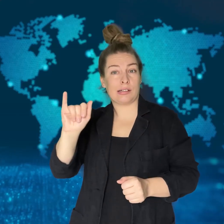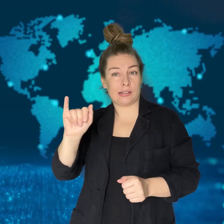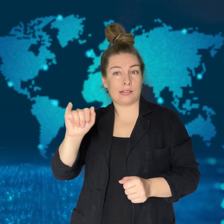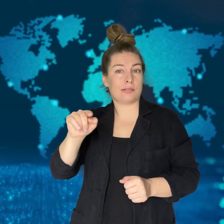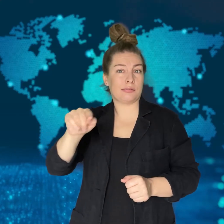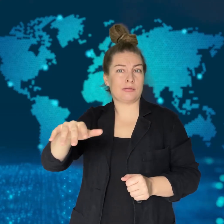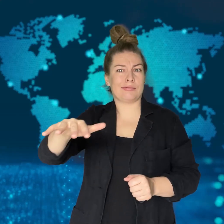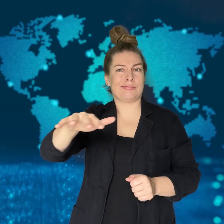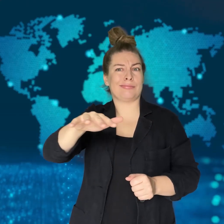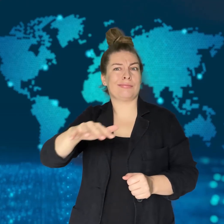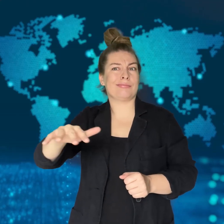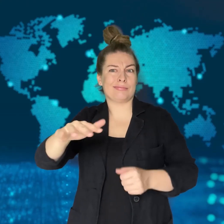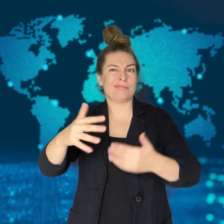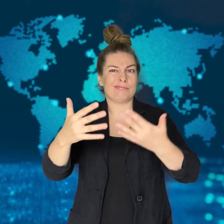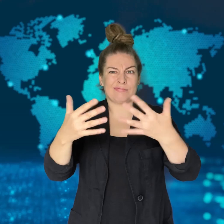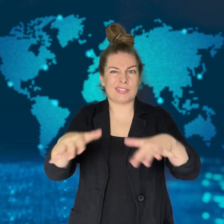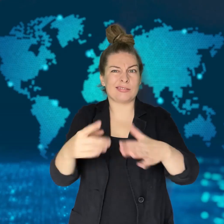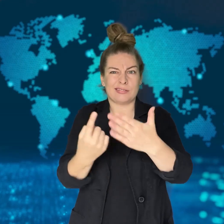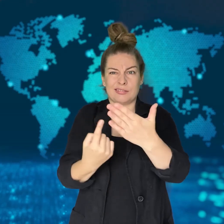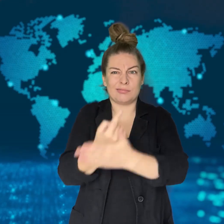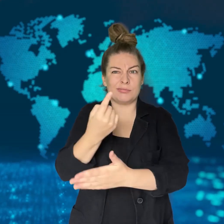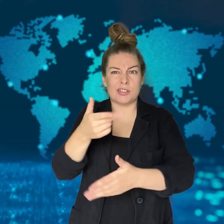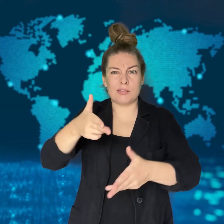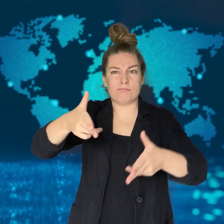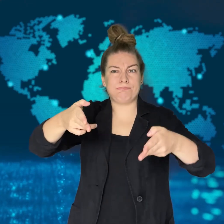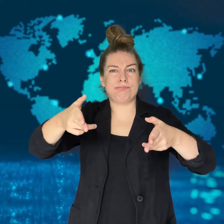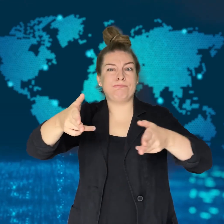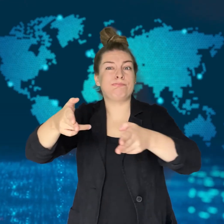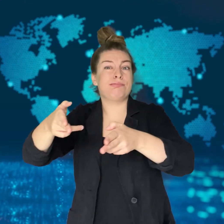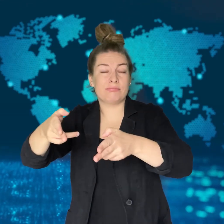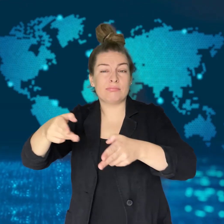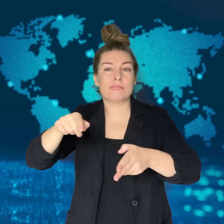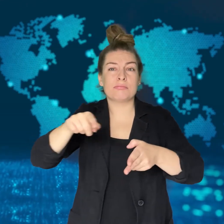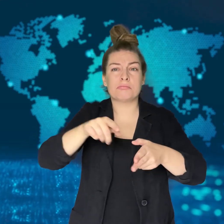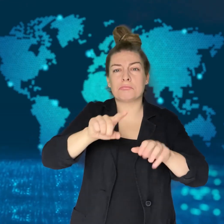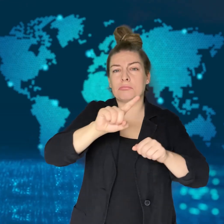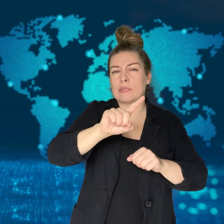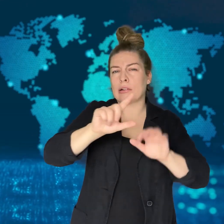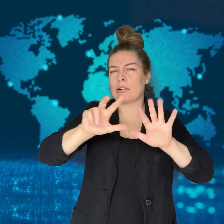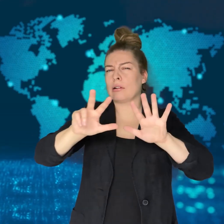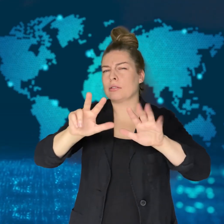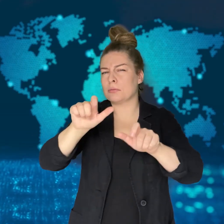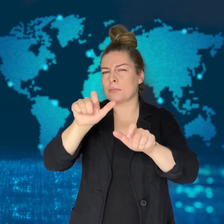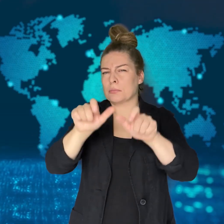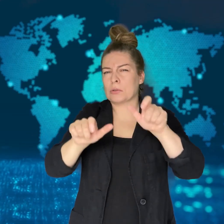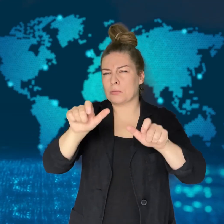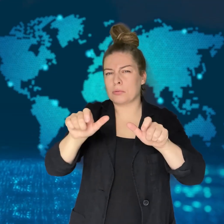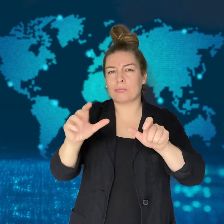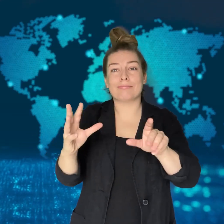On Friday night, 18 people - both men and women - were fatally shot